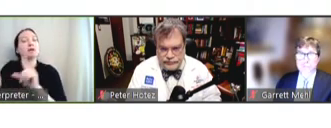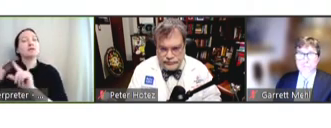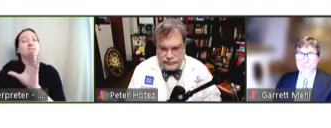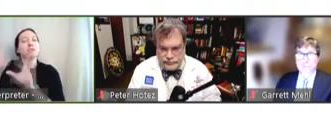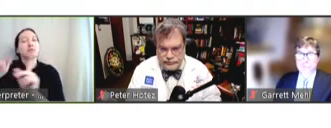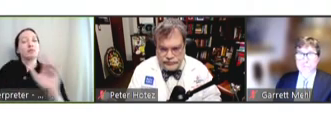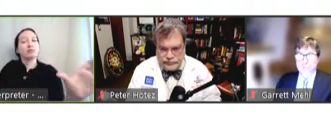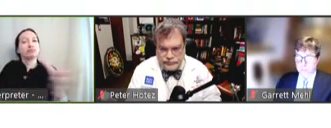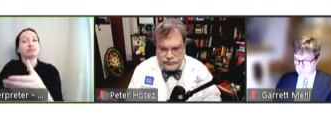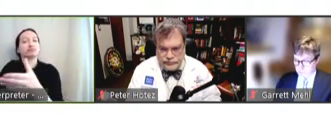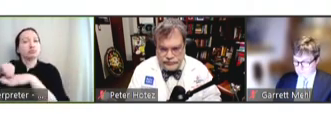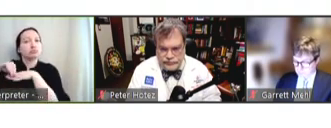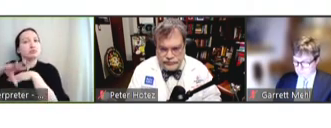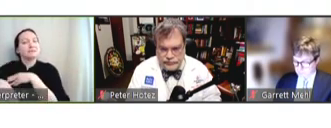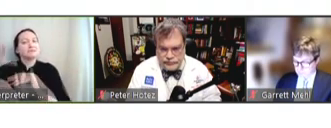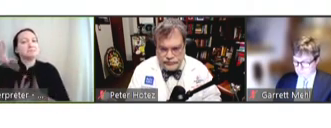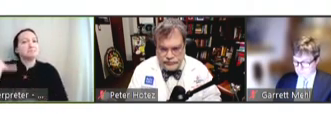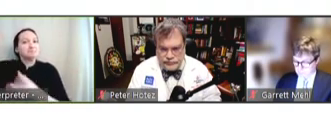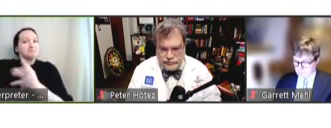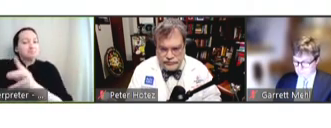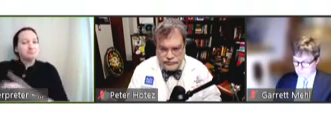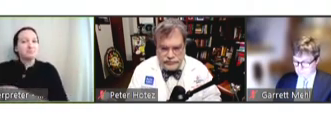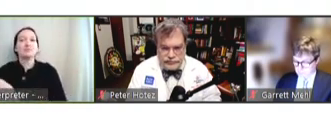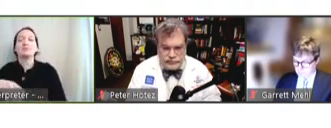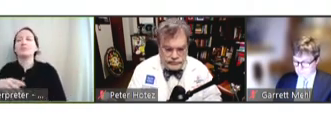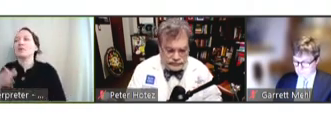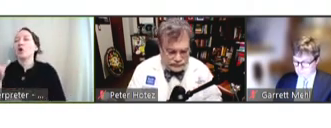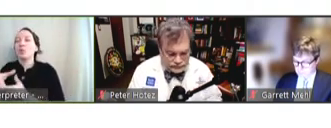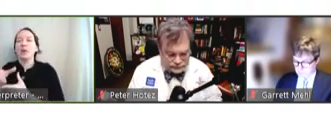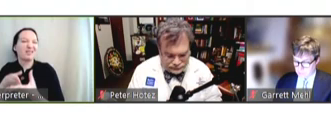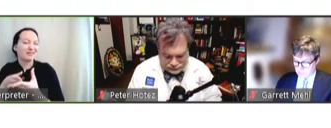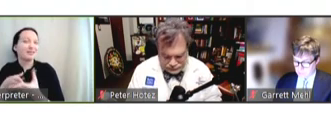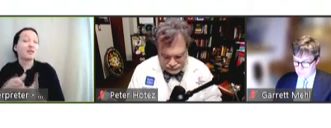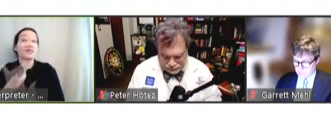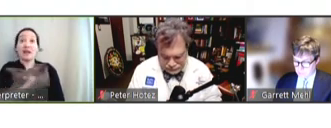the overall disruptions. There is one aspect, which is vaccine hesitancy -- they don't